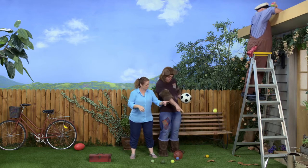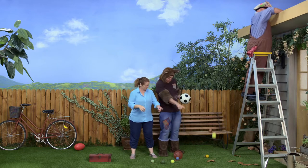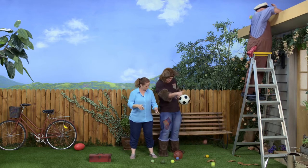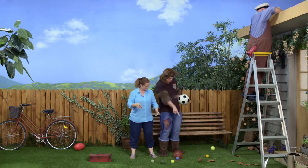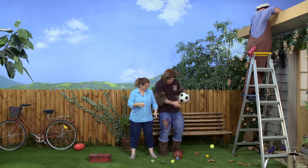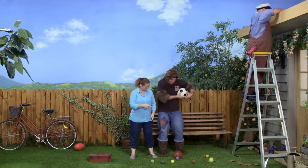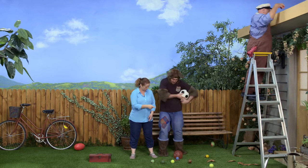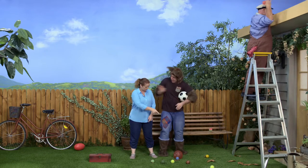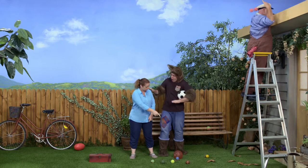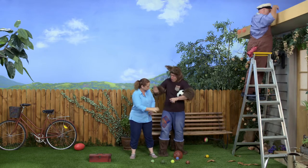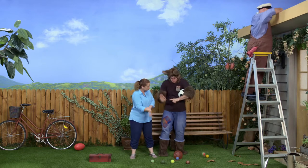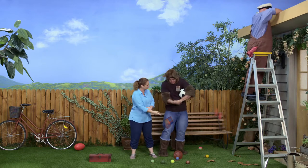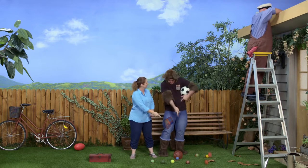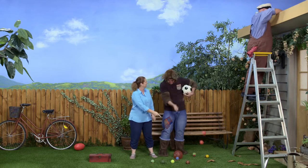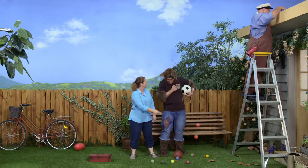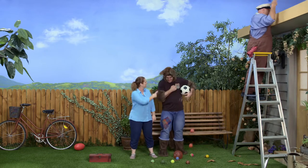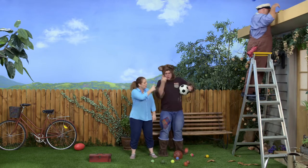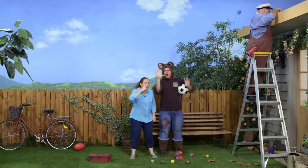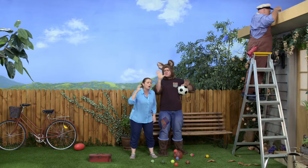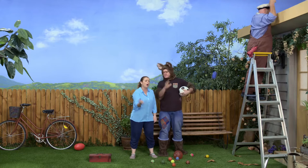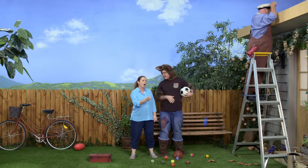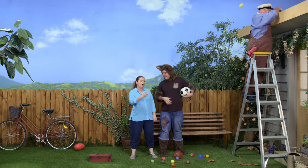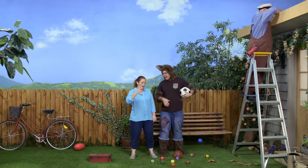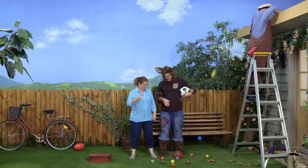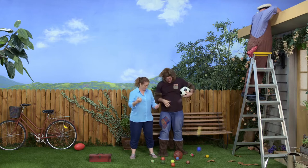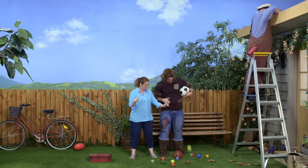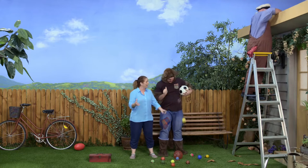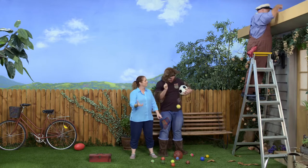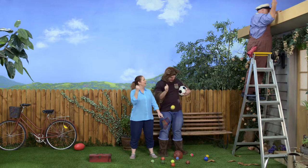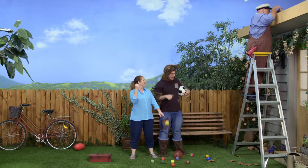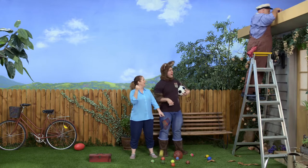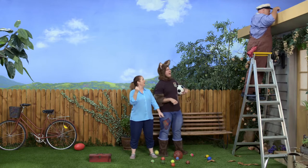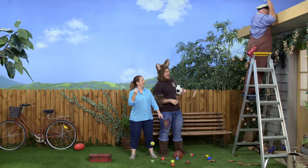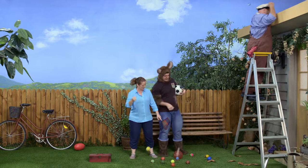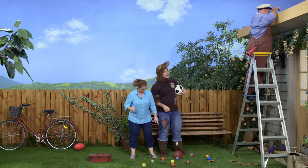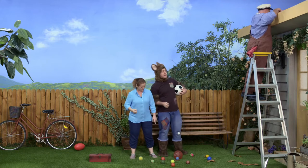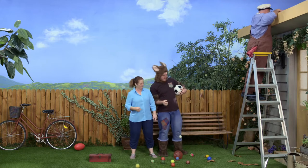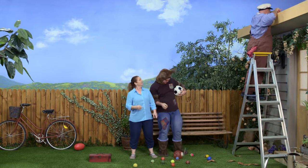Look! Oh, it's your cricket ball! My cricket ball! I thought I'd lost it! Oh, we finally found it.